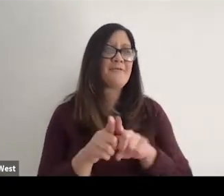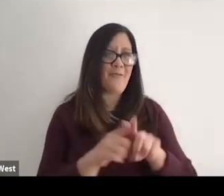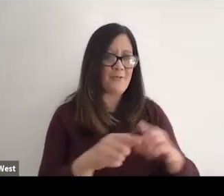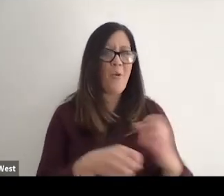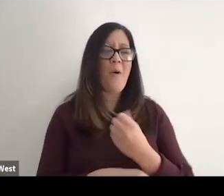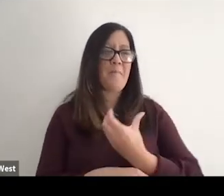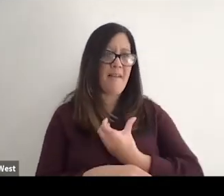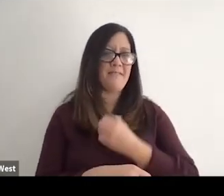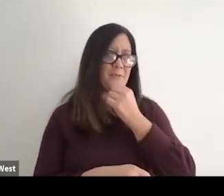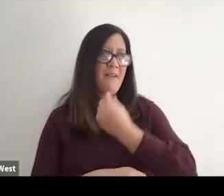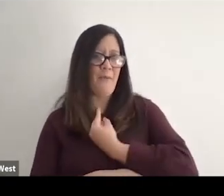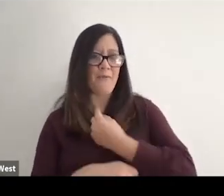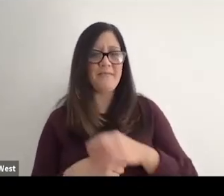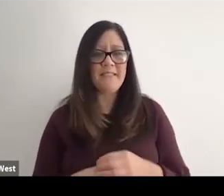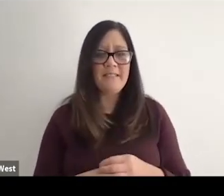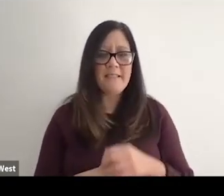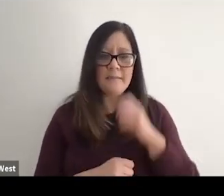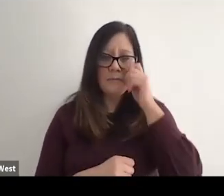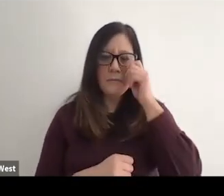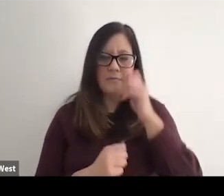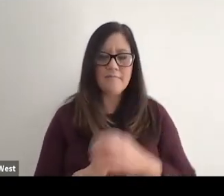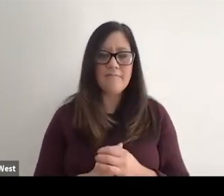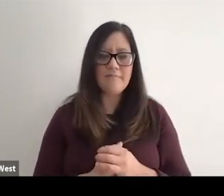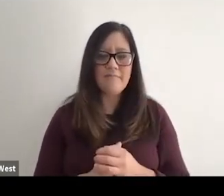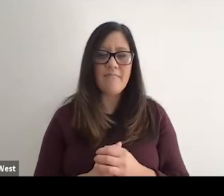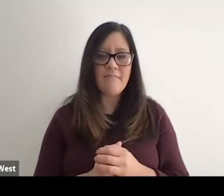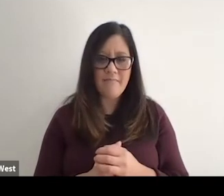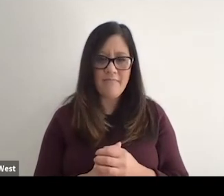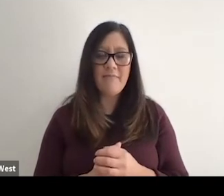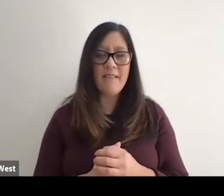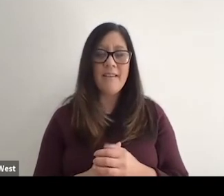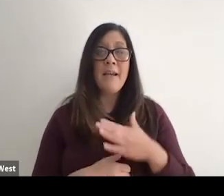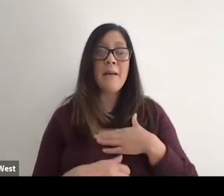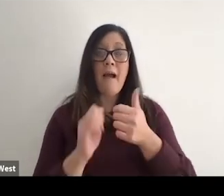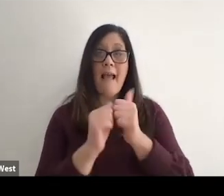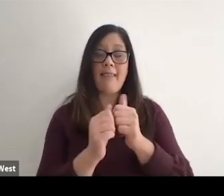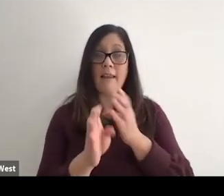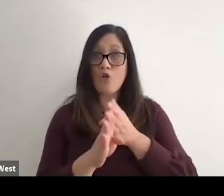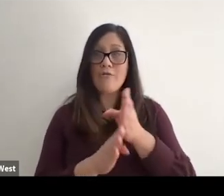I'm not alone in that in that accomplishment, so as I was progressing through my athletic career,